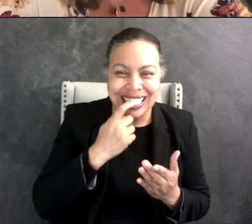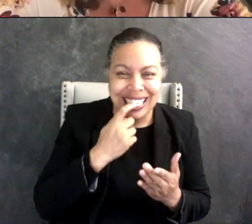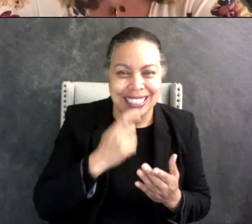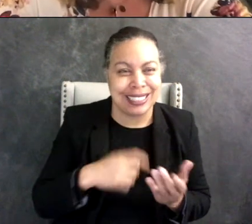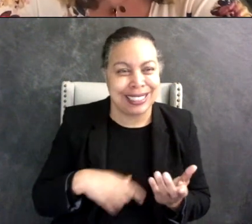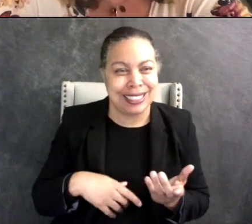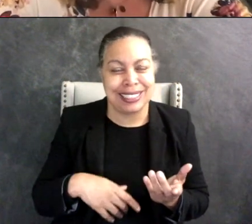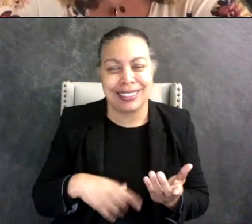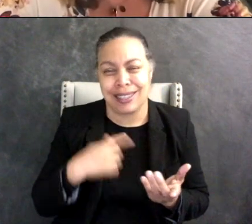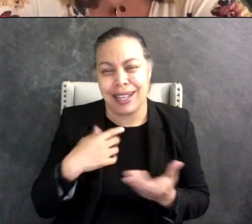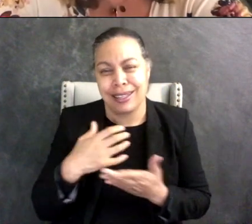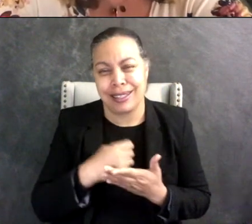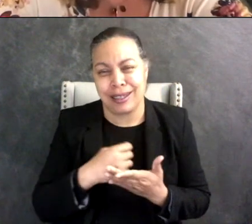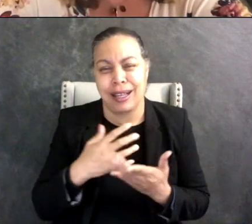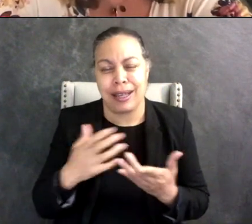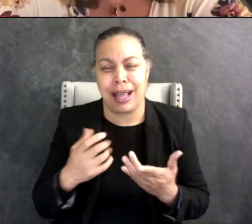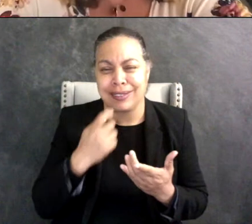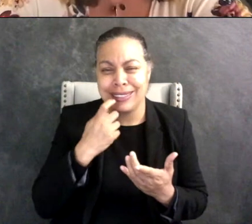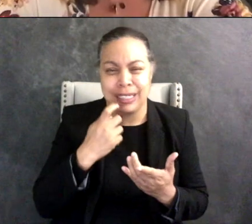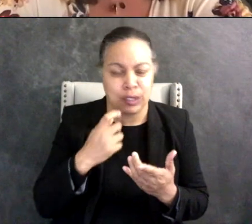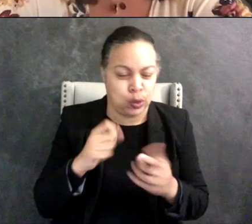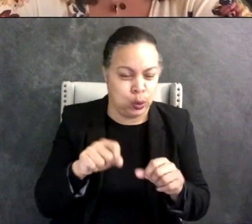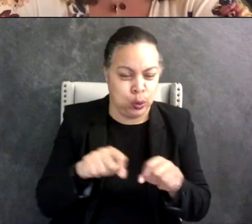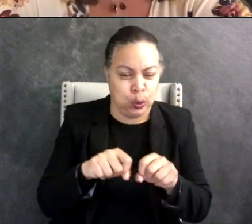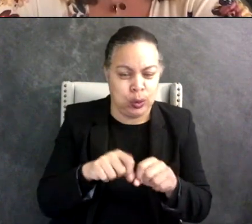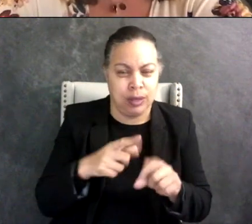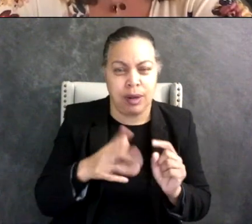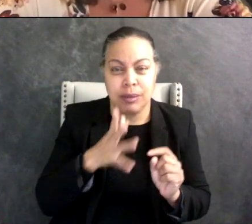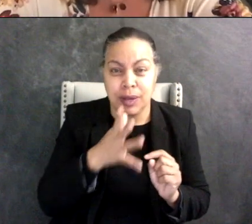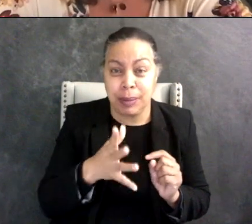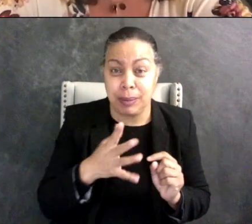a lot of art glass shoes from my grandmother so I collect them and I like to line them up and just